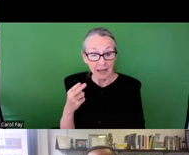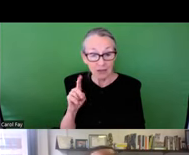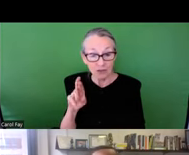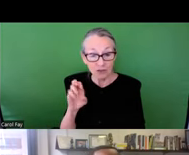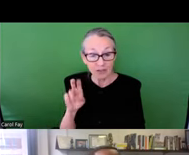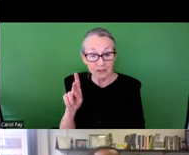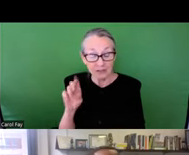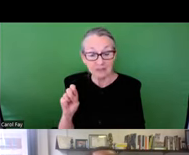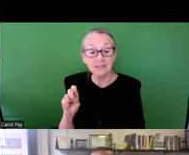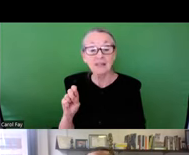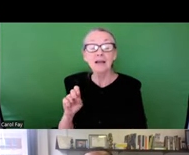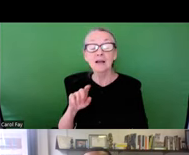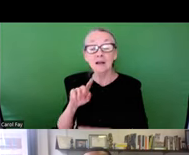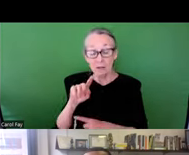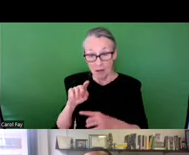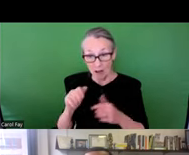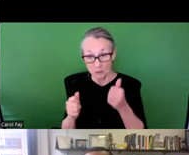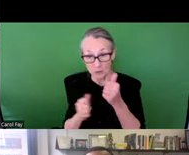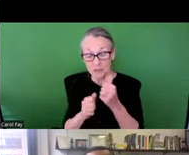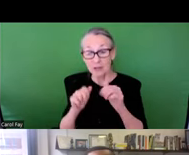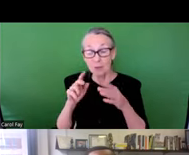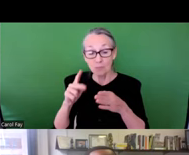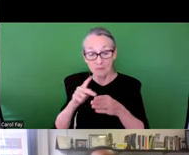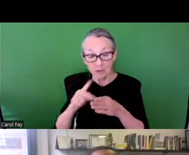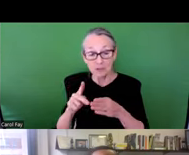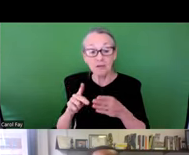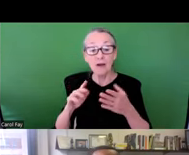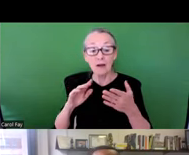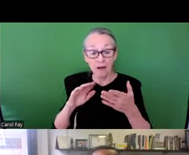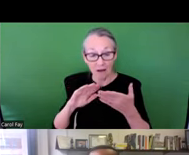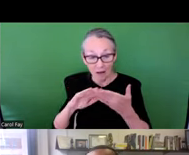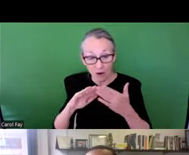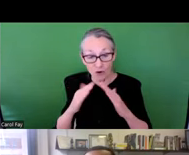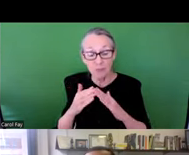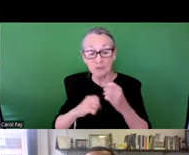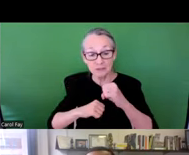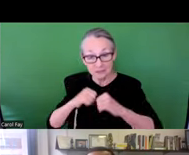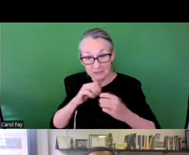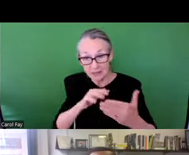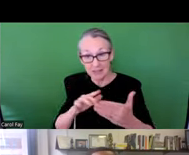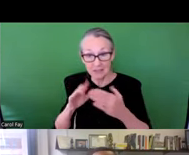and planning. I direct the stormwater infrastructure resilience and justice lab at University of Maryland.